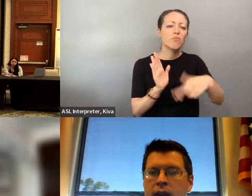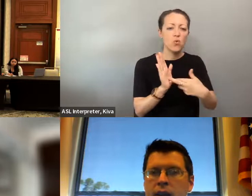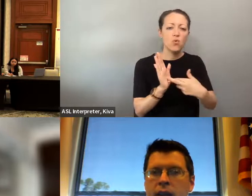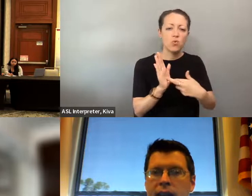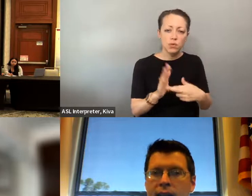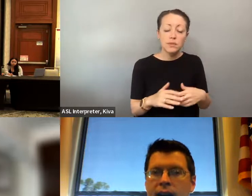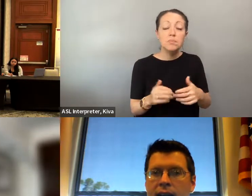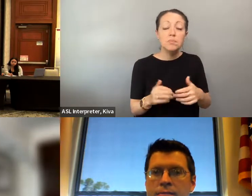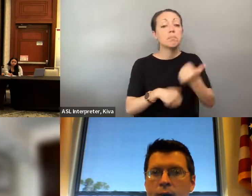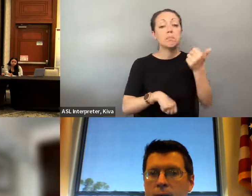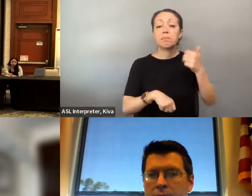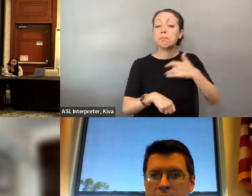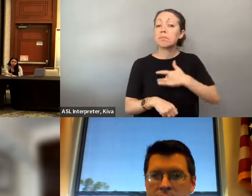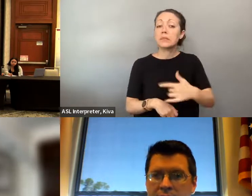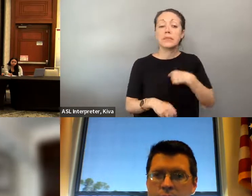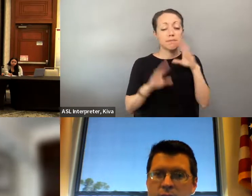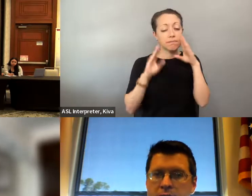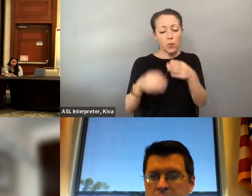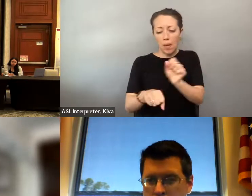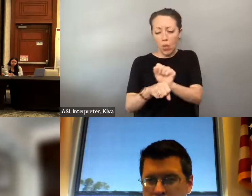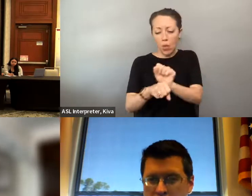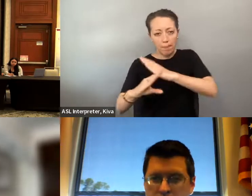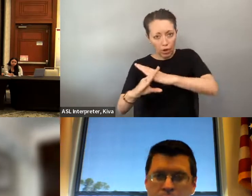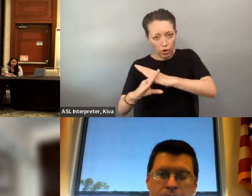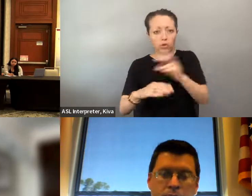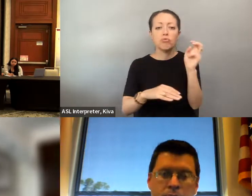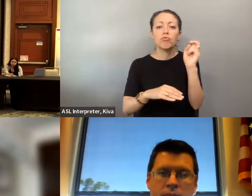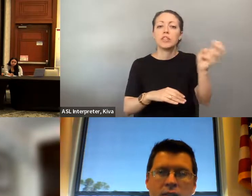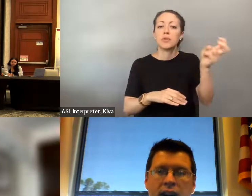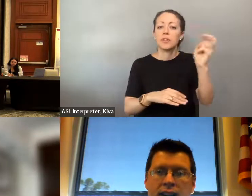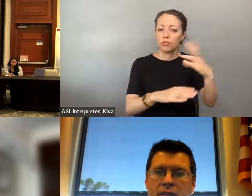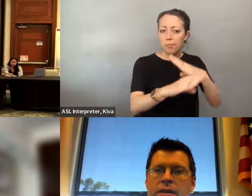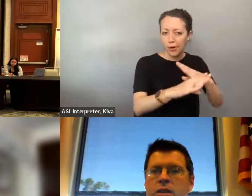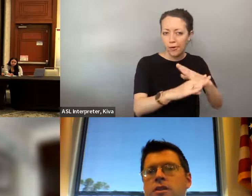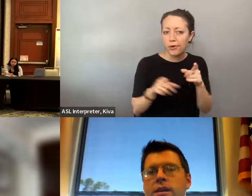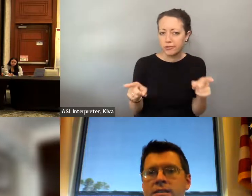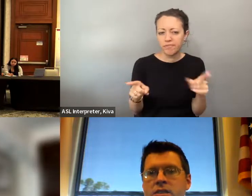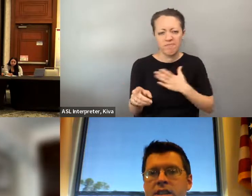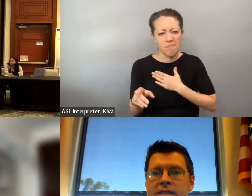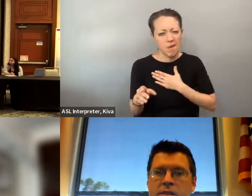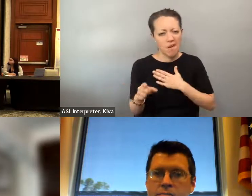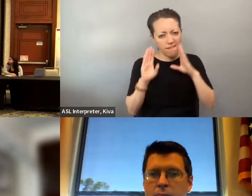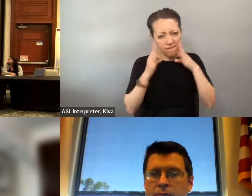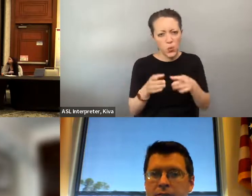Florida. In various roles. But mostly focusing But in various roles, but mostly focusing on employment barriers and transportation barriers.